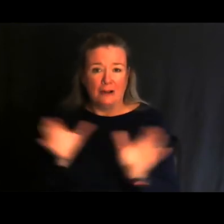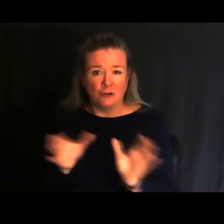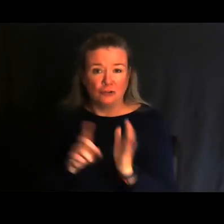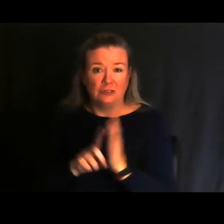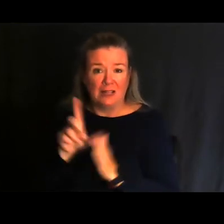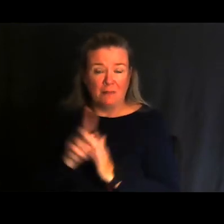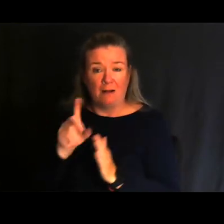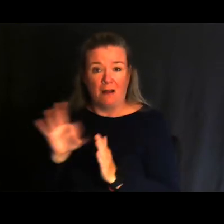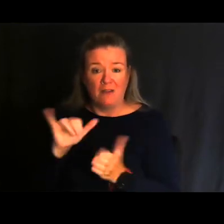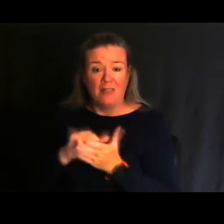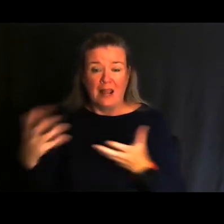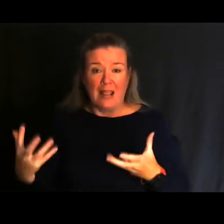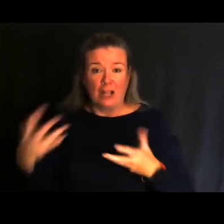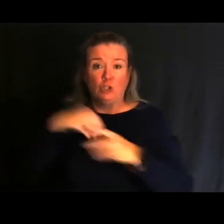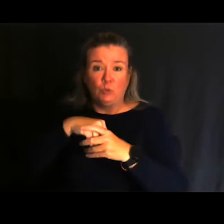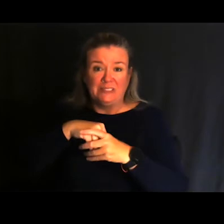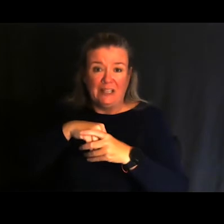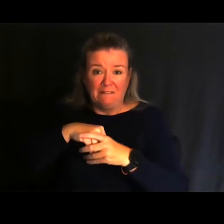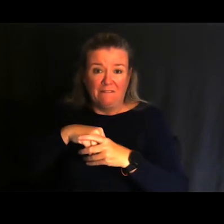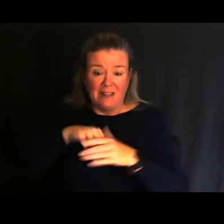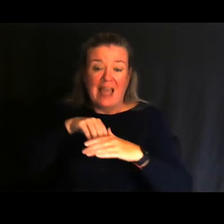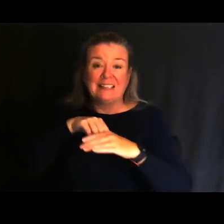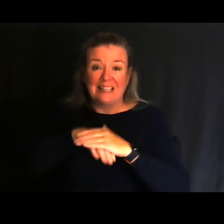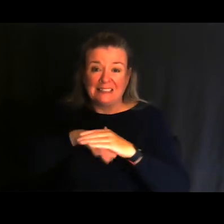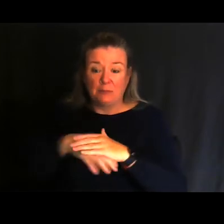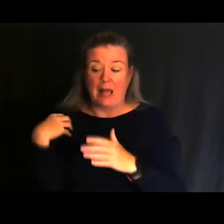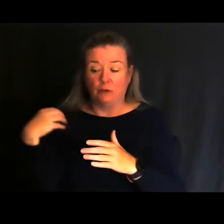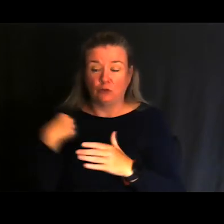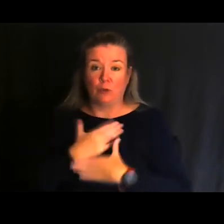of inclusive, accessible outdoor recreation for everyone.